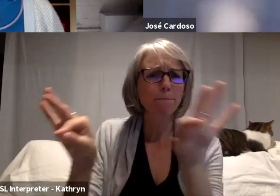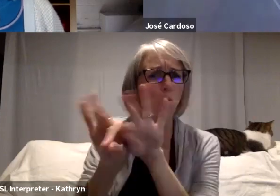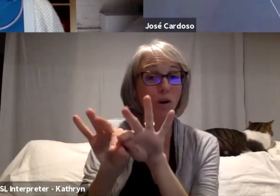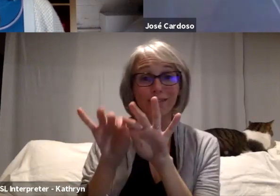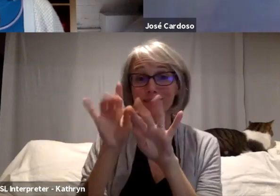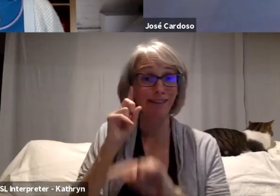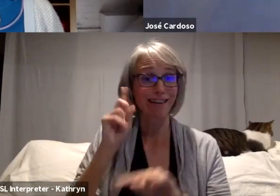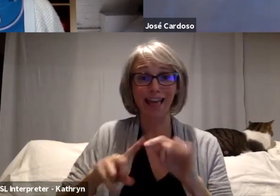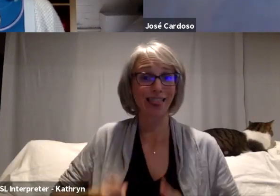to get ill.